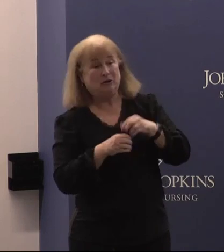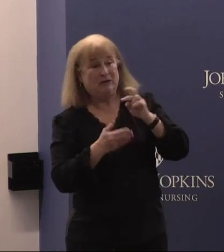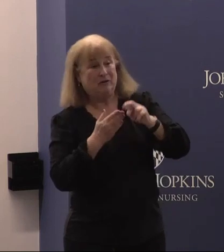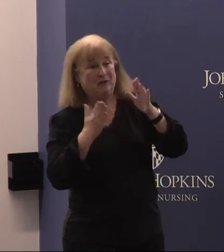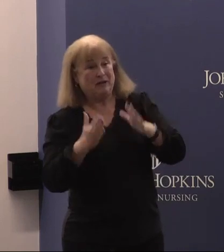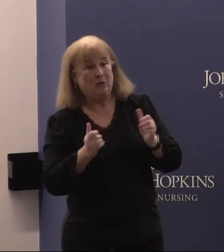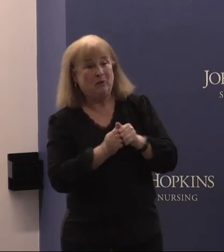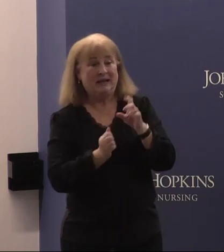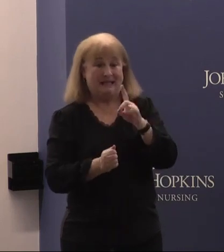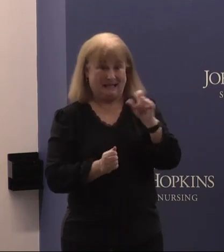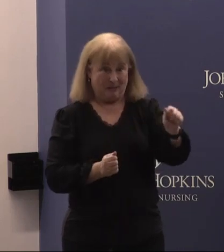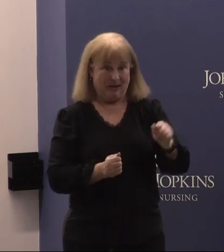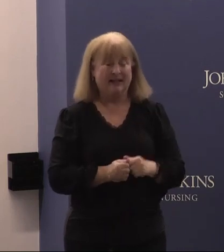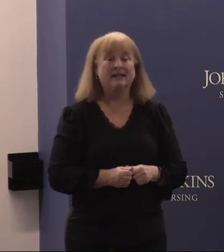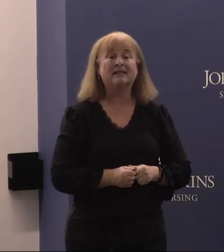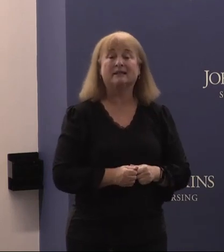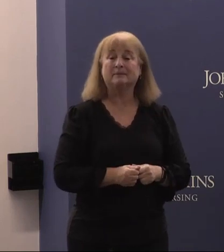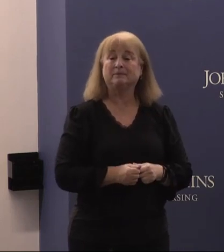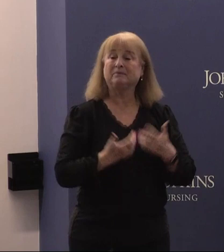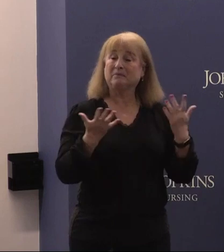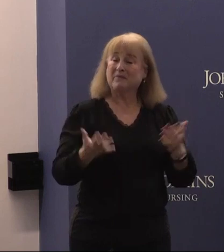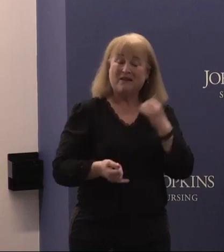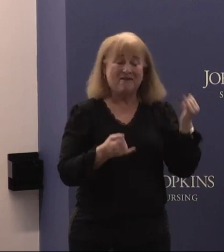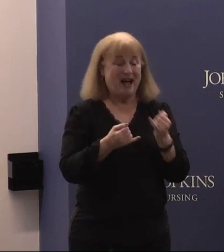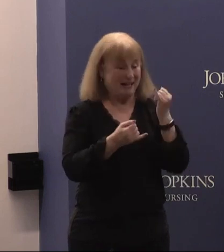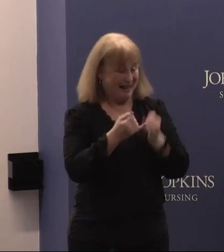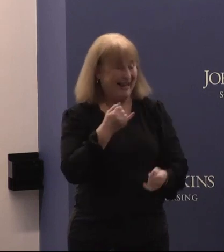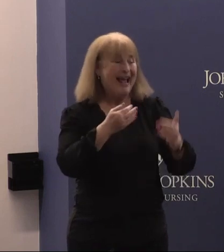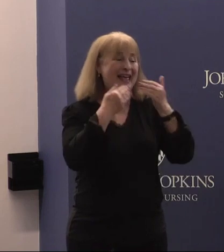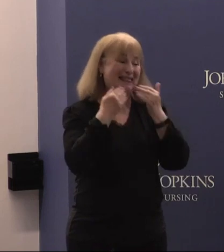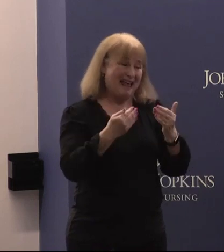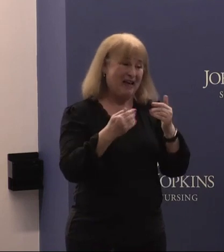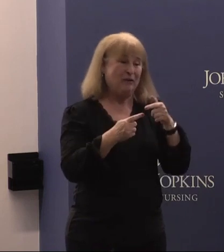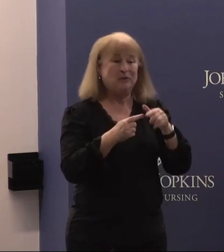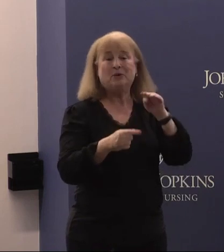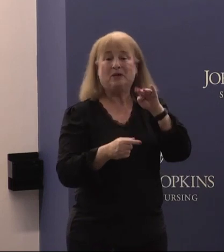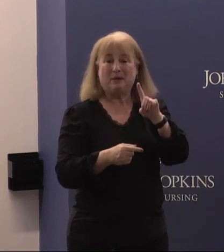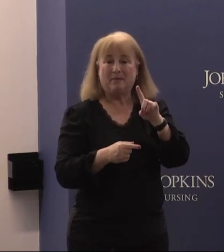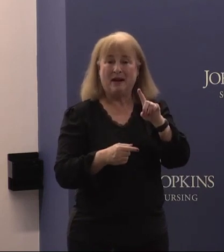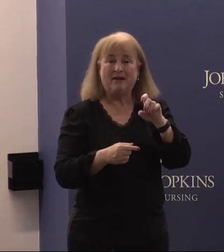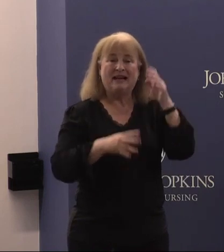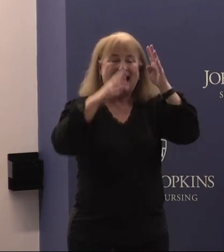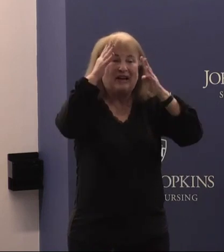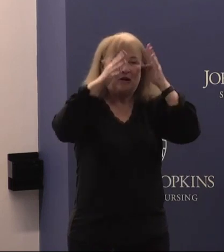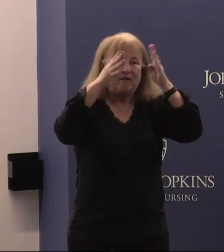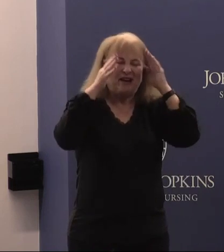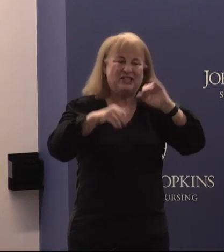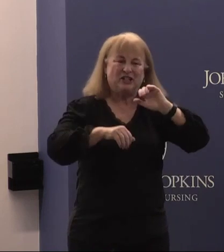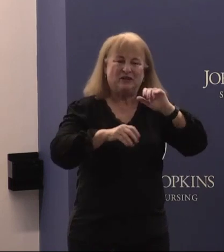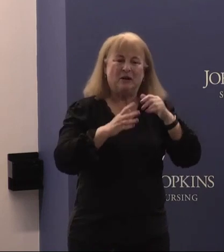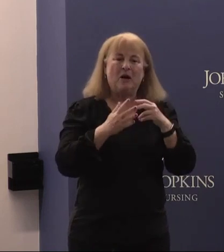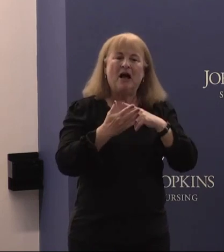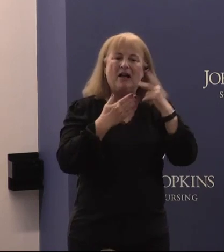disabilities. And so finally, thank you to the Maryland Innovation Initiative Fund Authority,